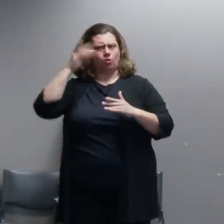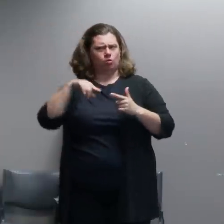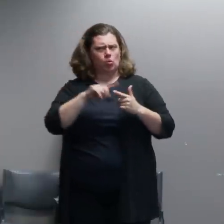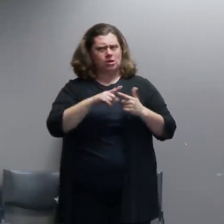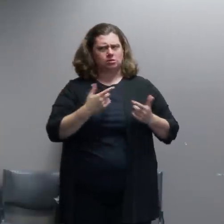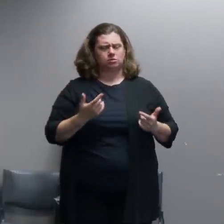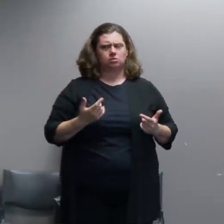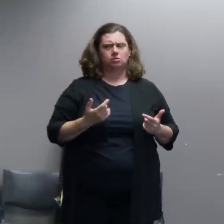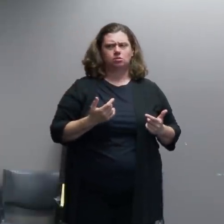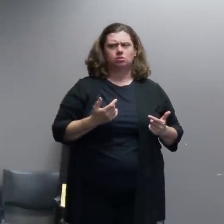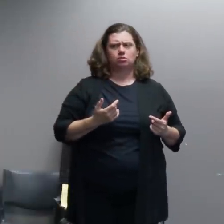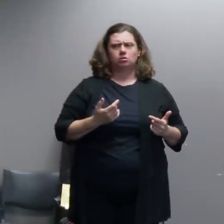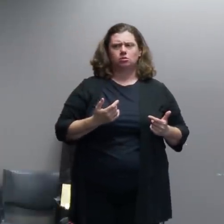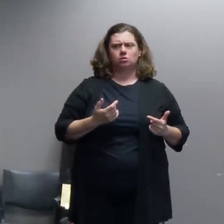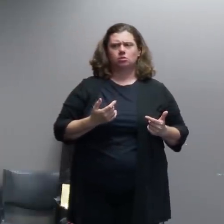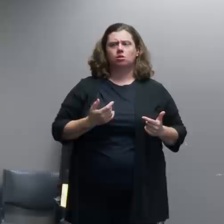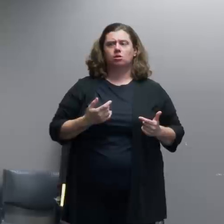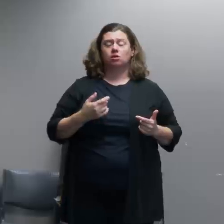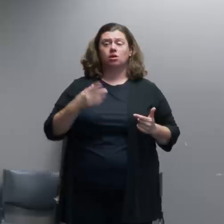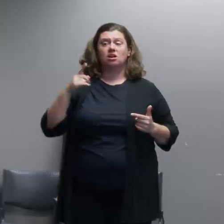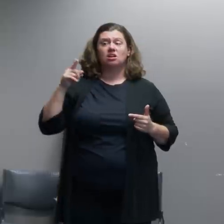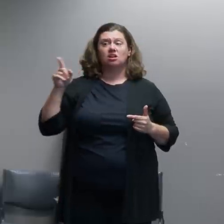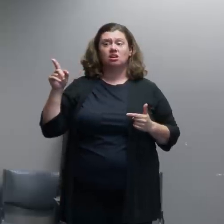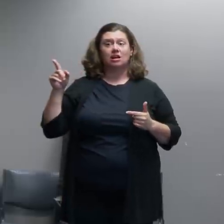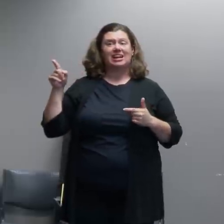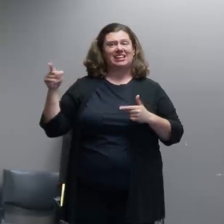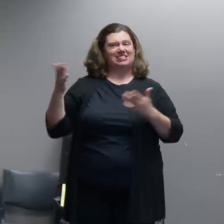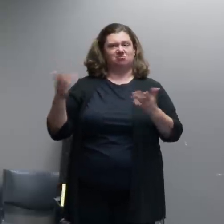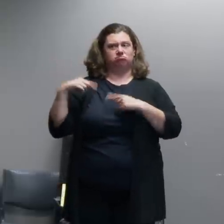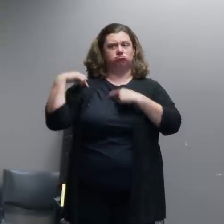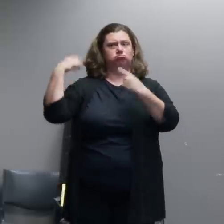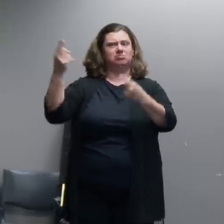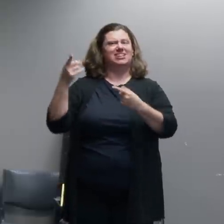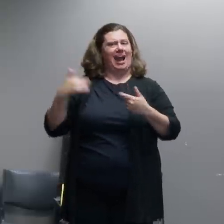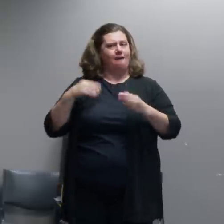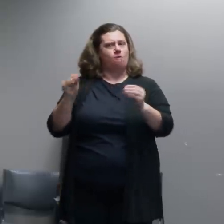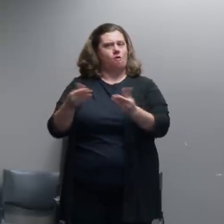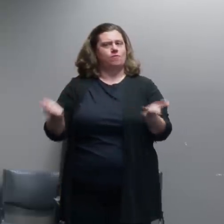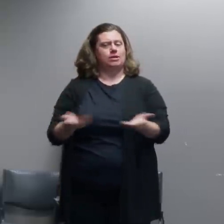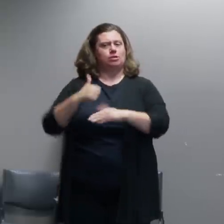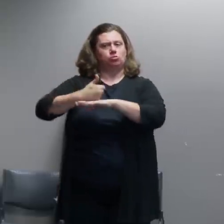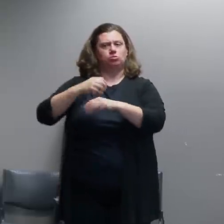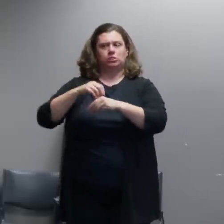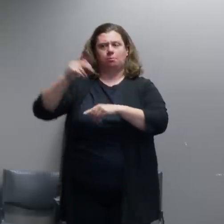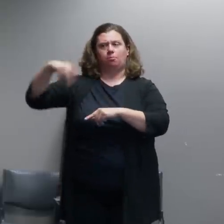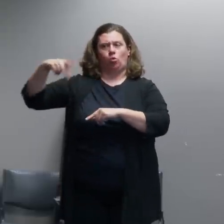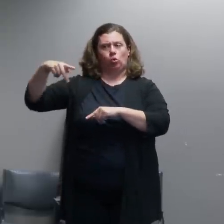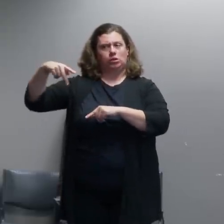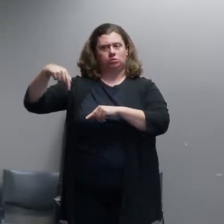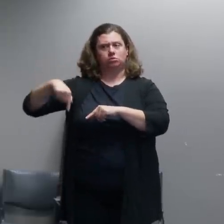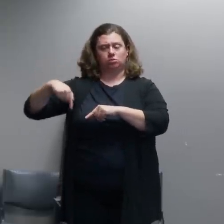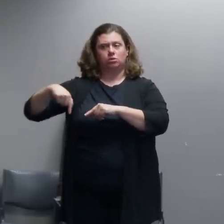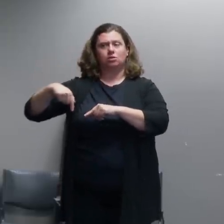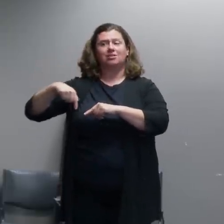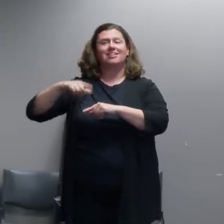The Federal Protective Service has an office in Portland and their responsibility is the security of federal facilities.